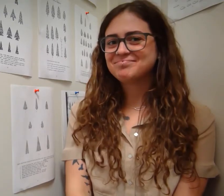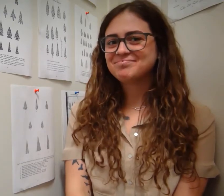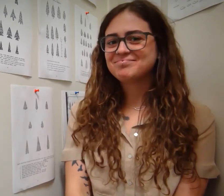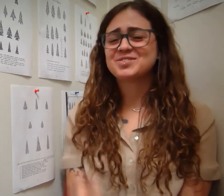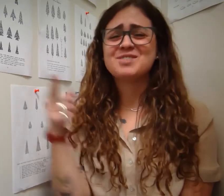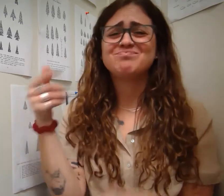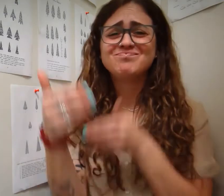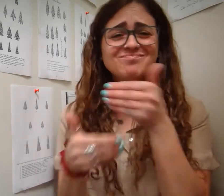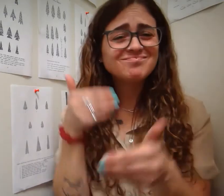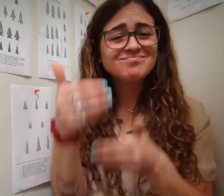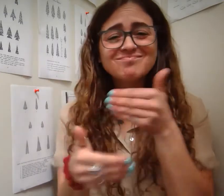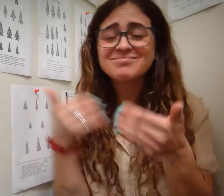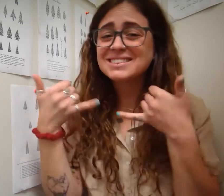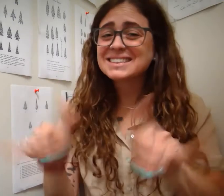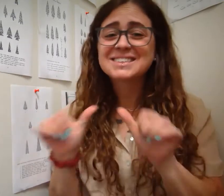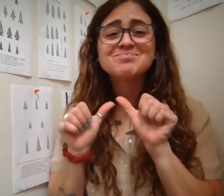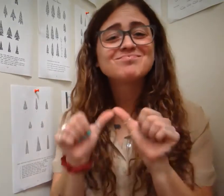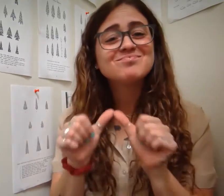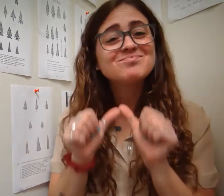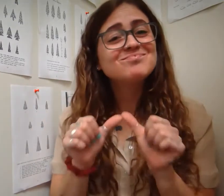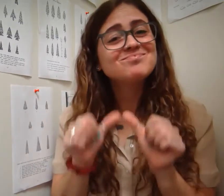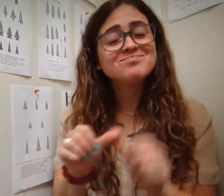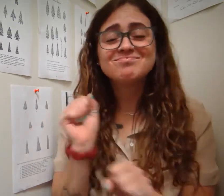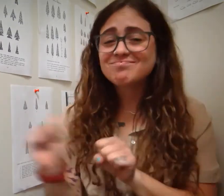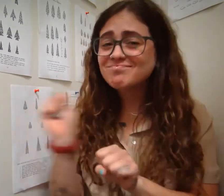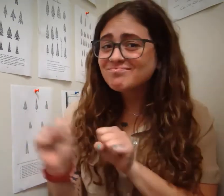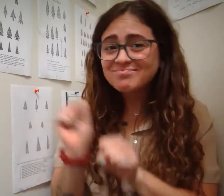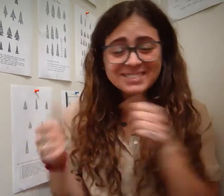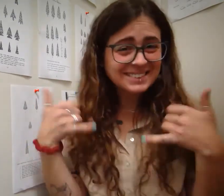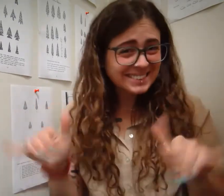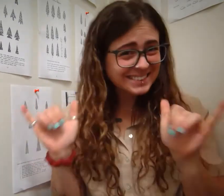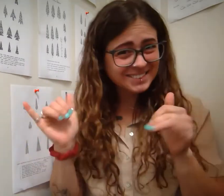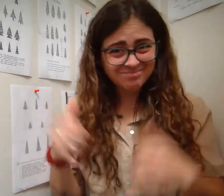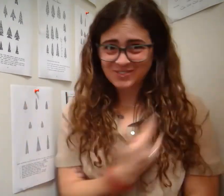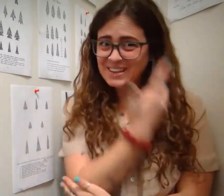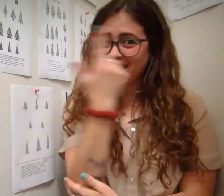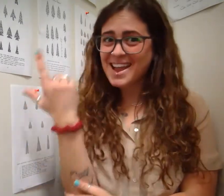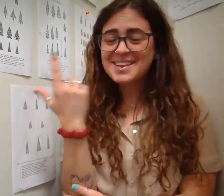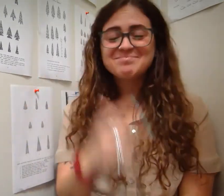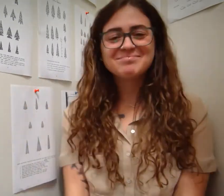She is still working on projects (and has a platform: GlobalXplorer, where YOU can be a citizen scientist and help her find looted sites) at UAB.